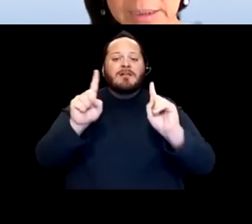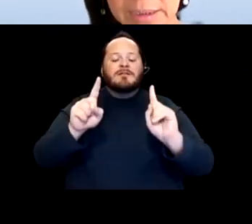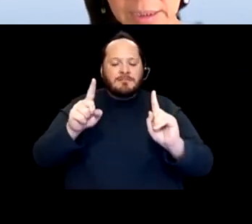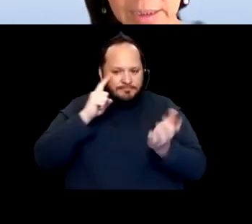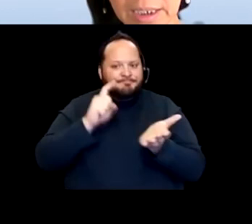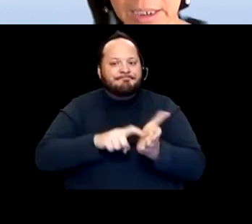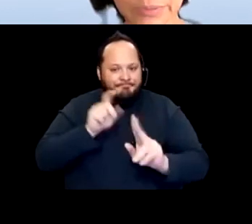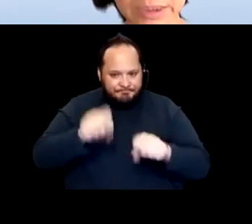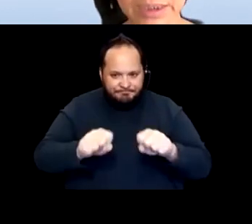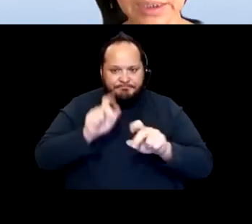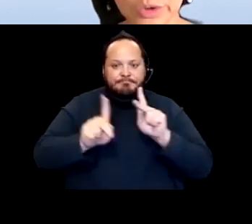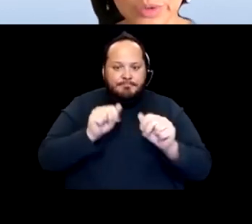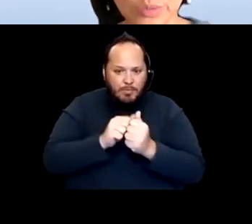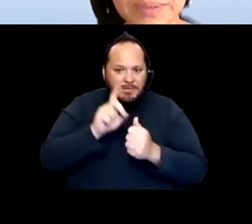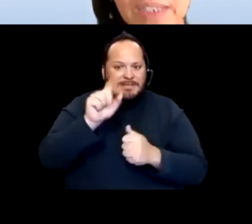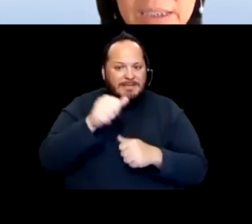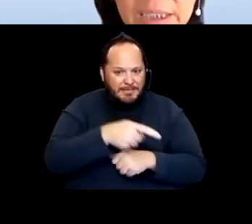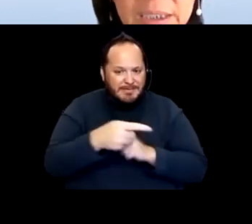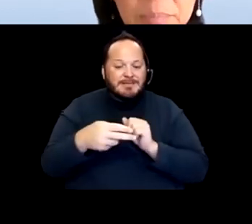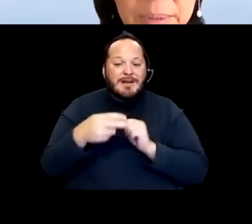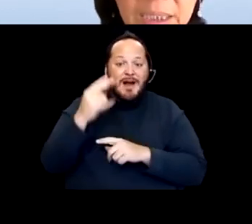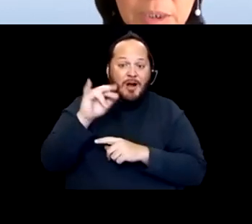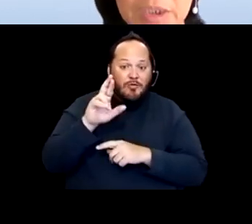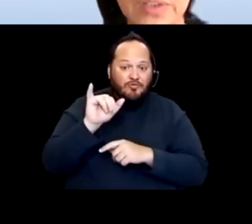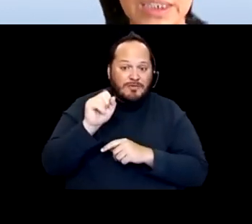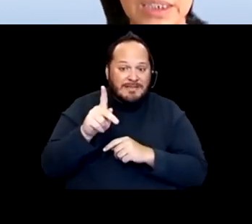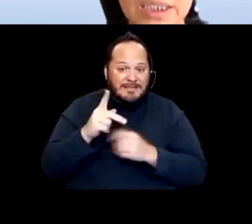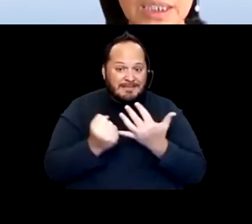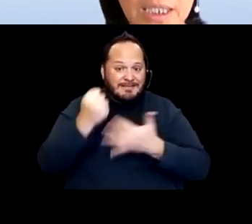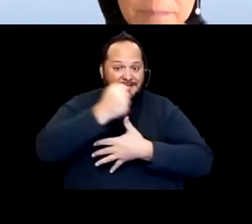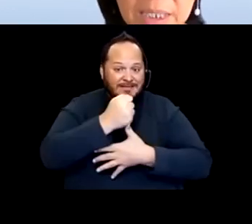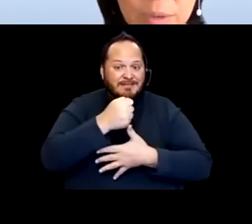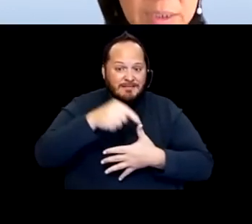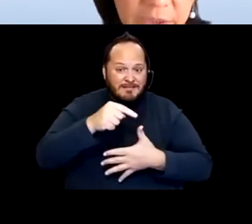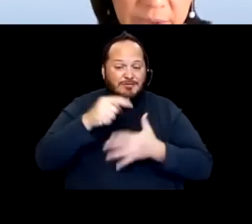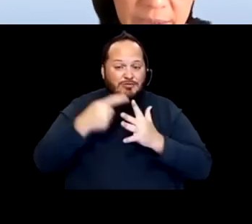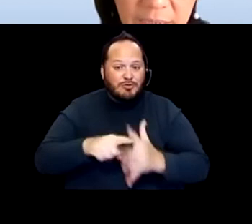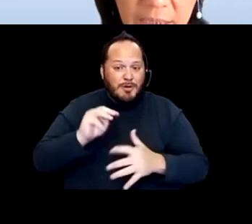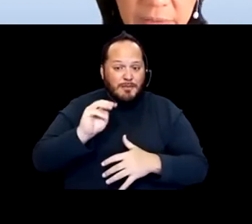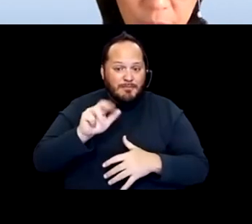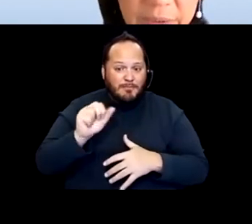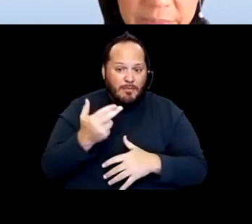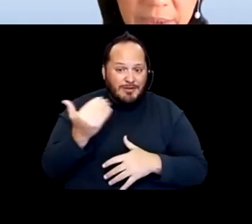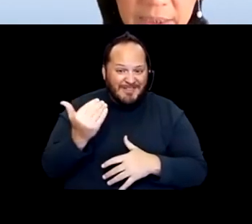are high risk individual, would be vaccinated beginning, March 15th. It was a victory for the community